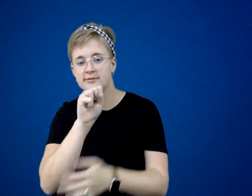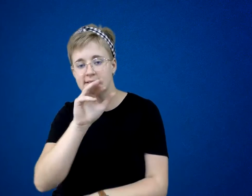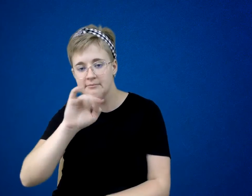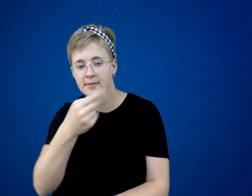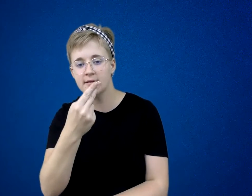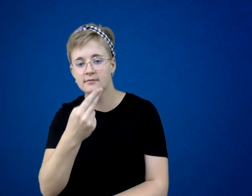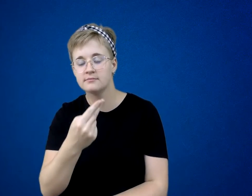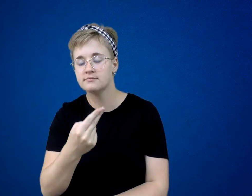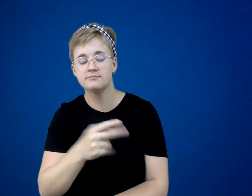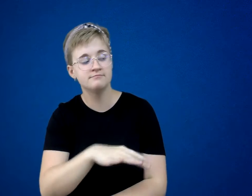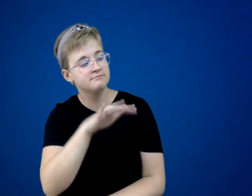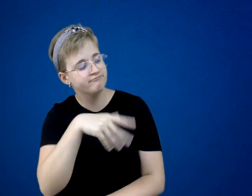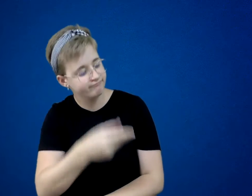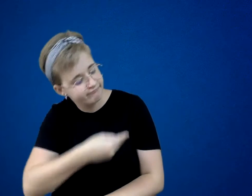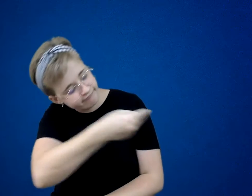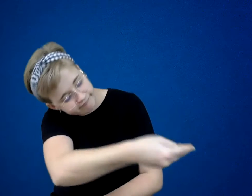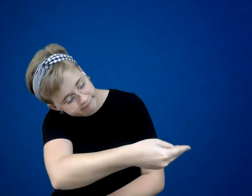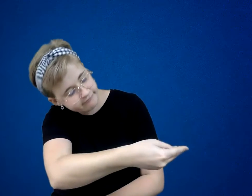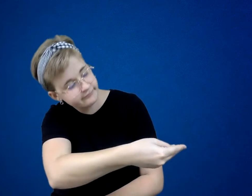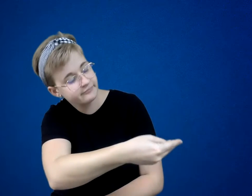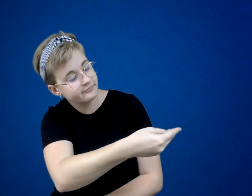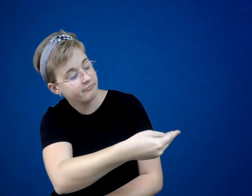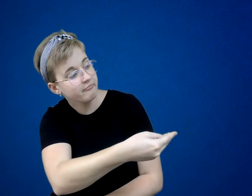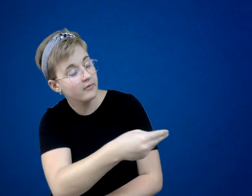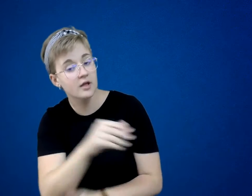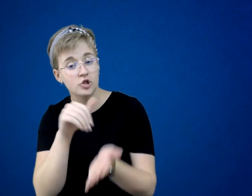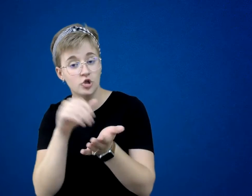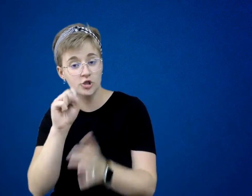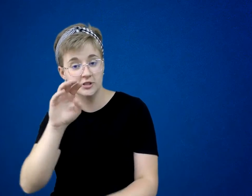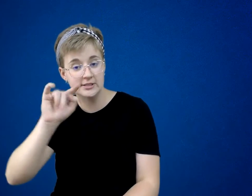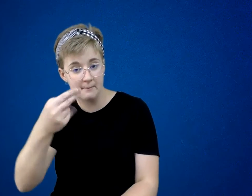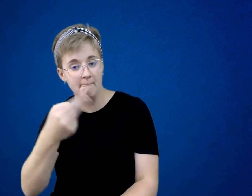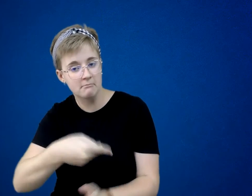Doc Smith handed little Willy a piece of paper with some scribbling on it.